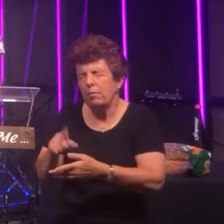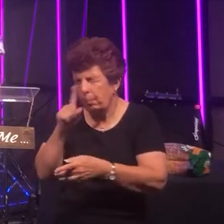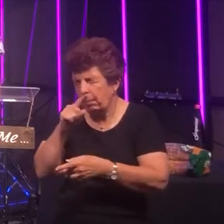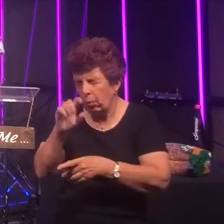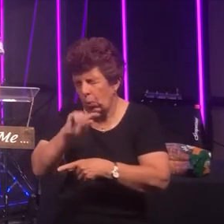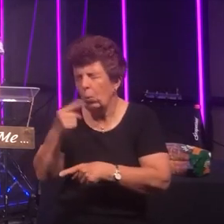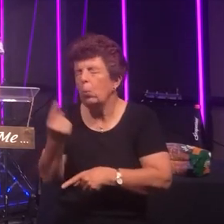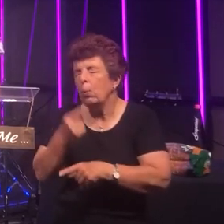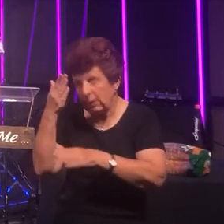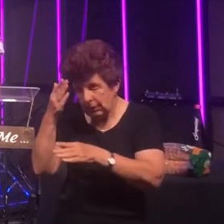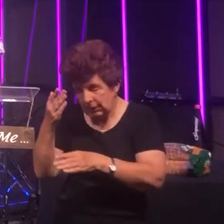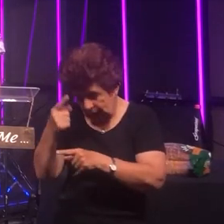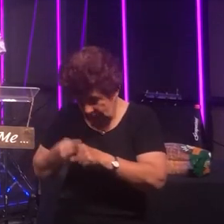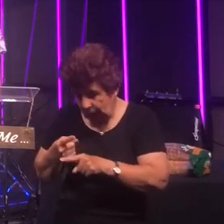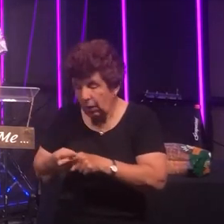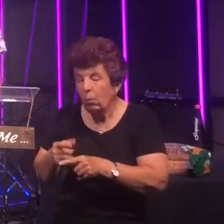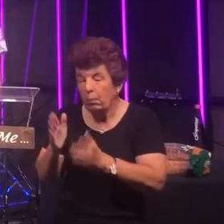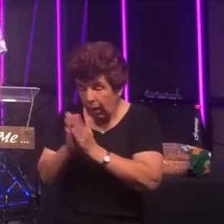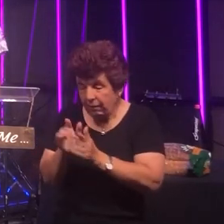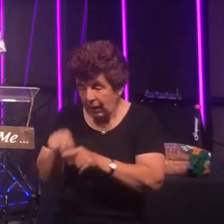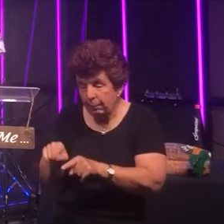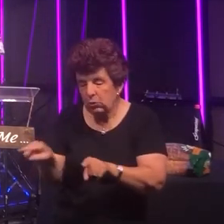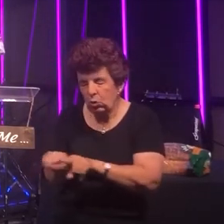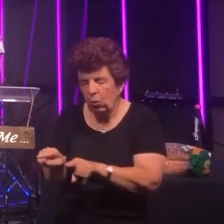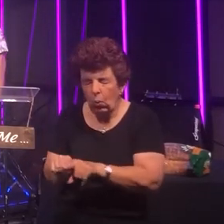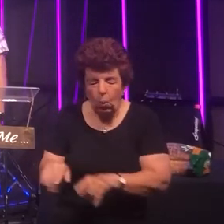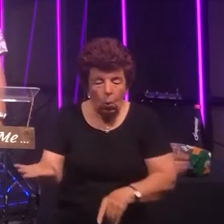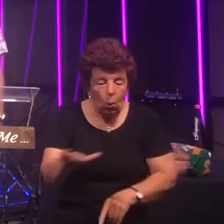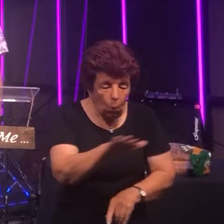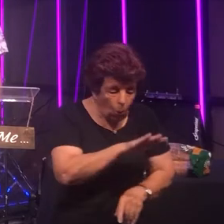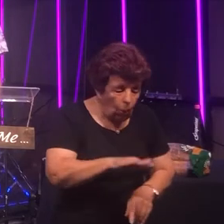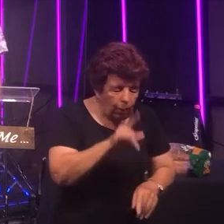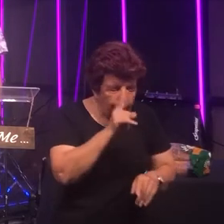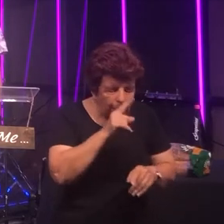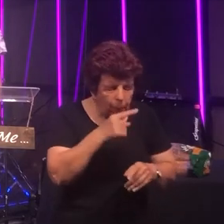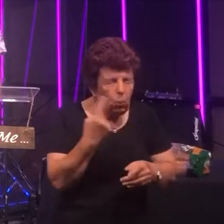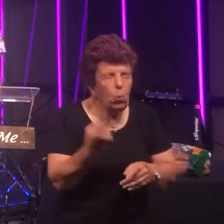continue to pray for them! Lord for all of the the folk who are working and